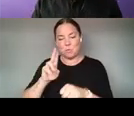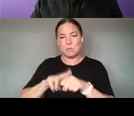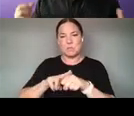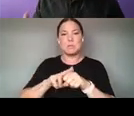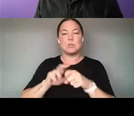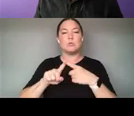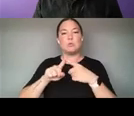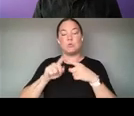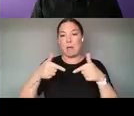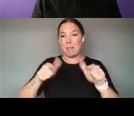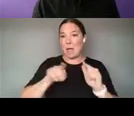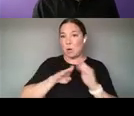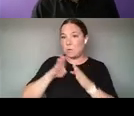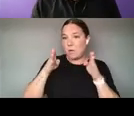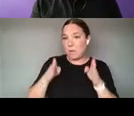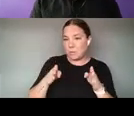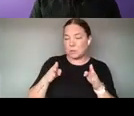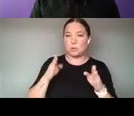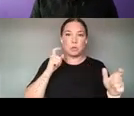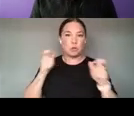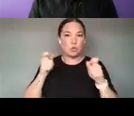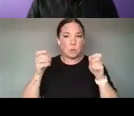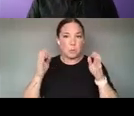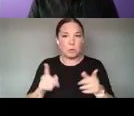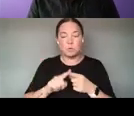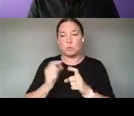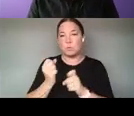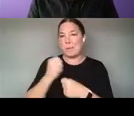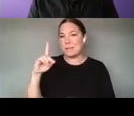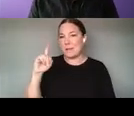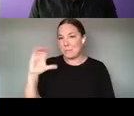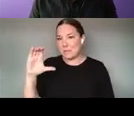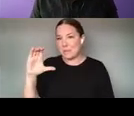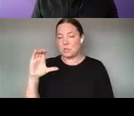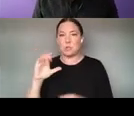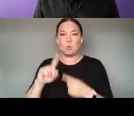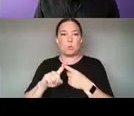AND CONTRIBUTORS TO CREATE DOCUMENTATION, TO CREATE, YOU KNOW, BUG FIXES, TO YOU KNOW TO,